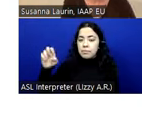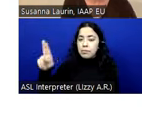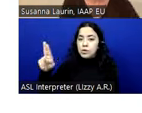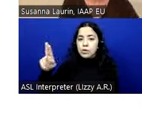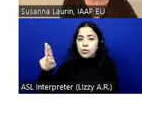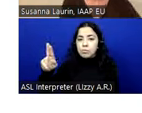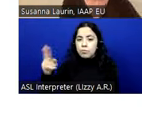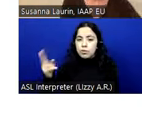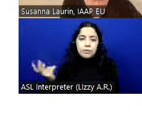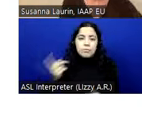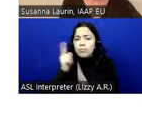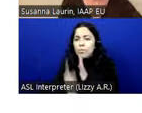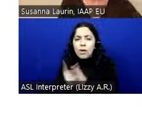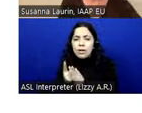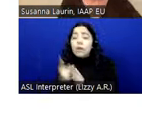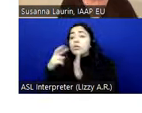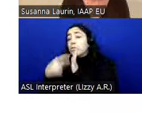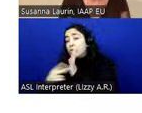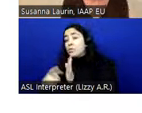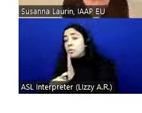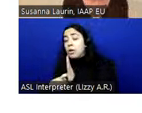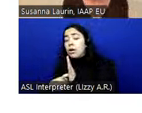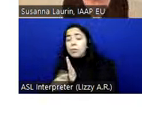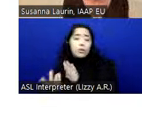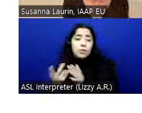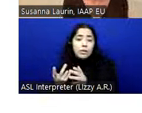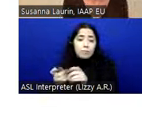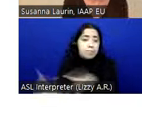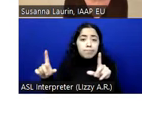hour where you need to register. But you are welcome to ask anything. You can ask anything